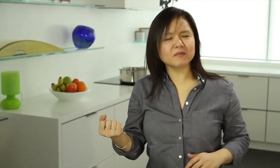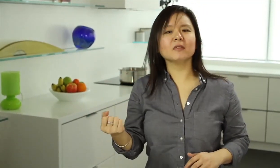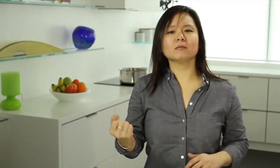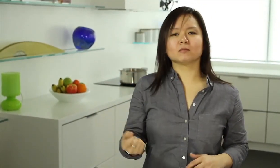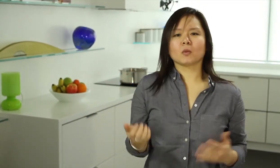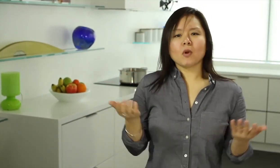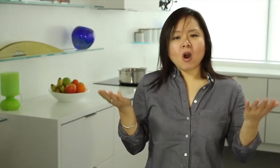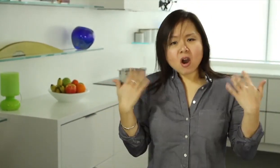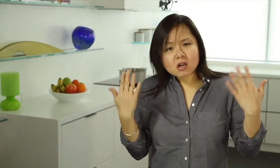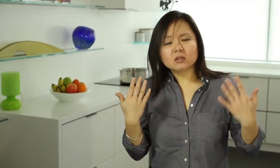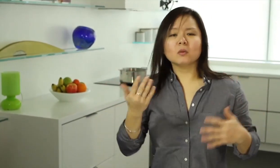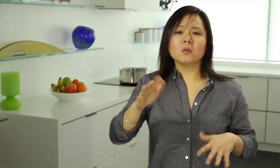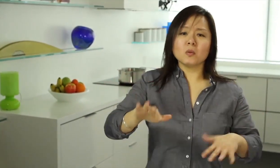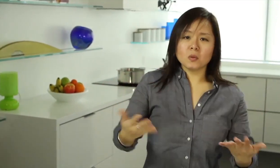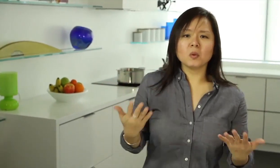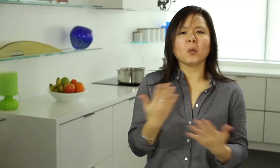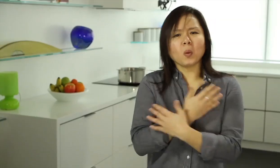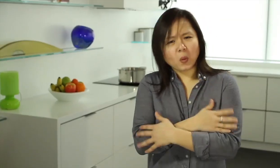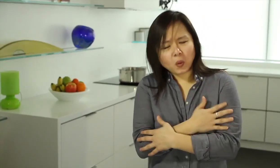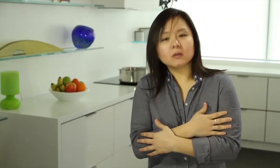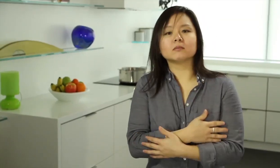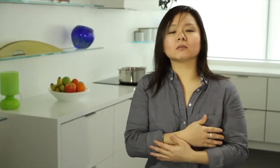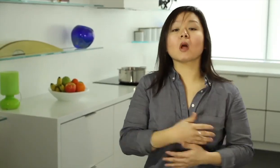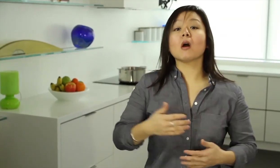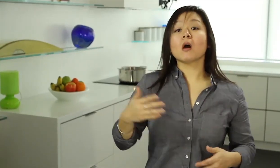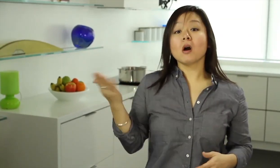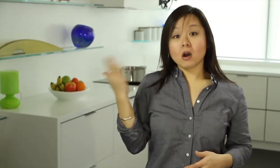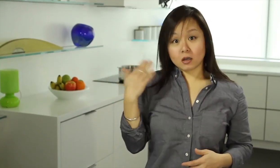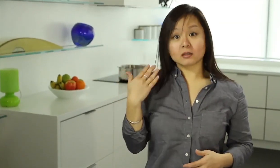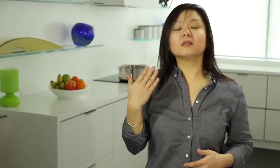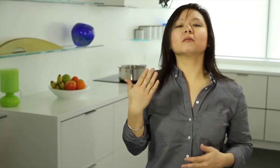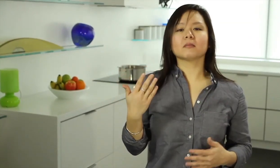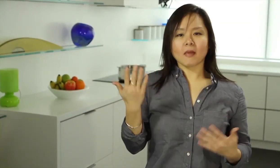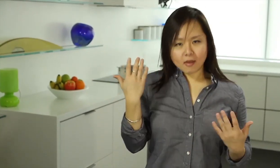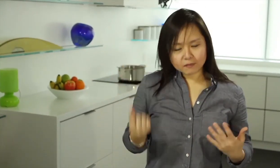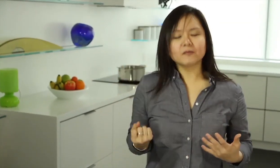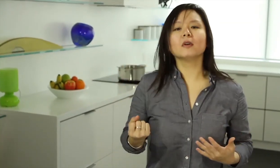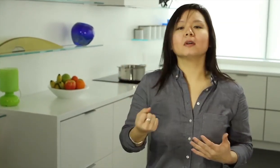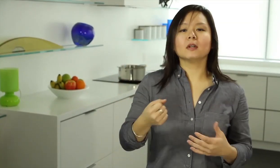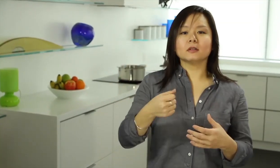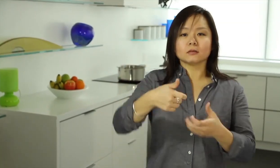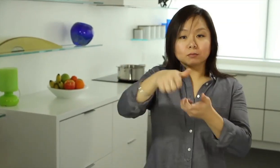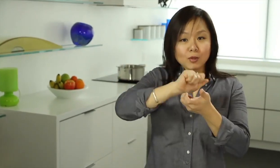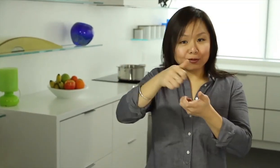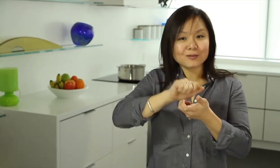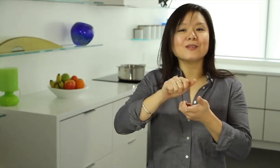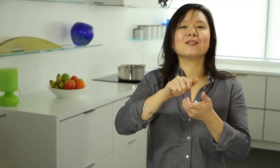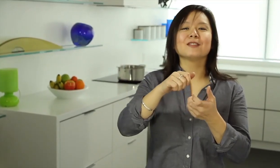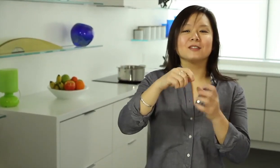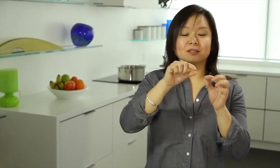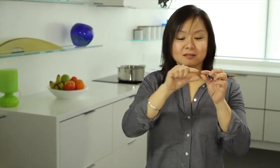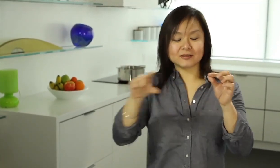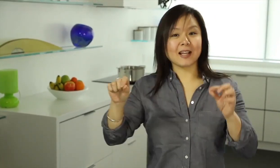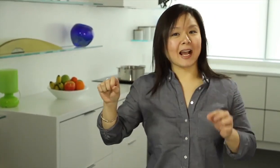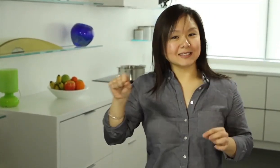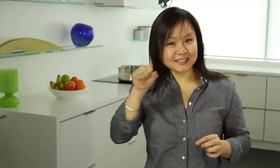There are hot or cold versions. Hot borscht may also have other vegetables such as potatoes,